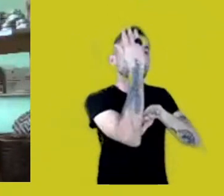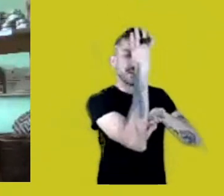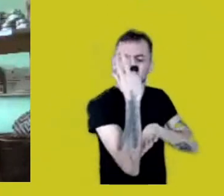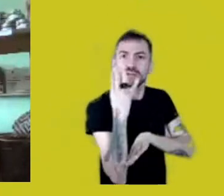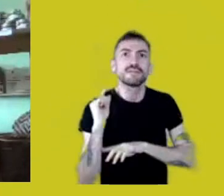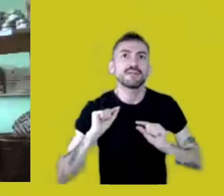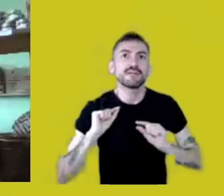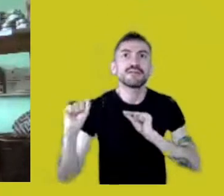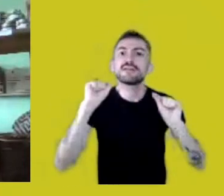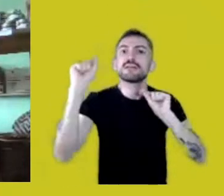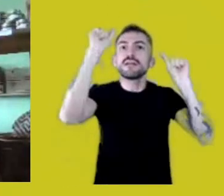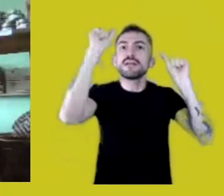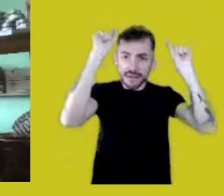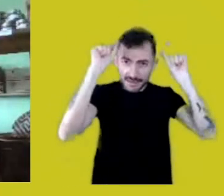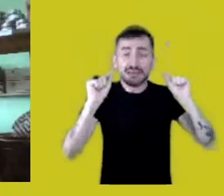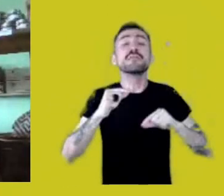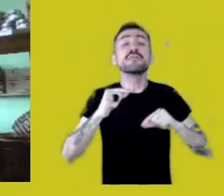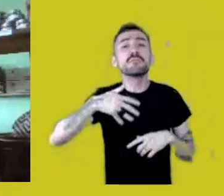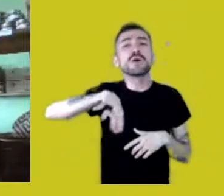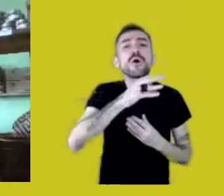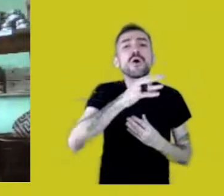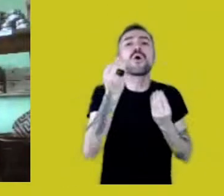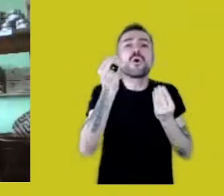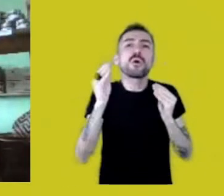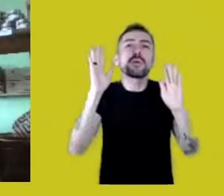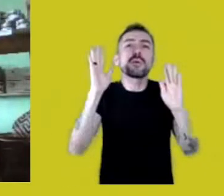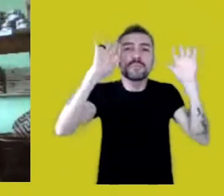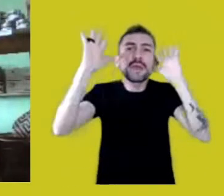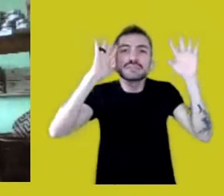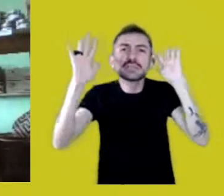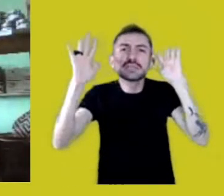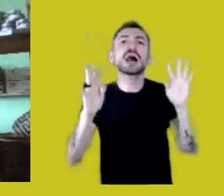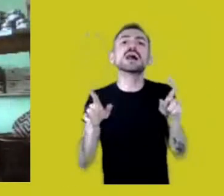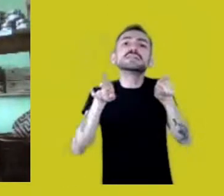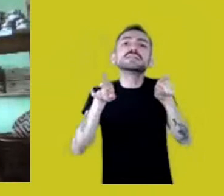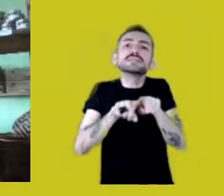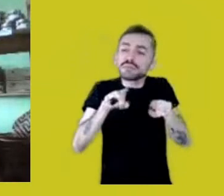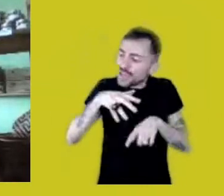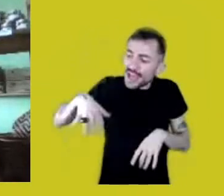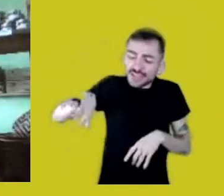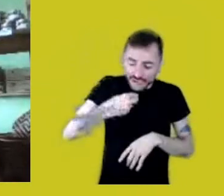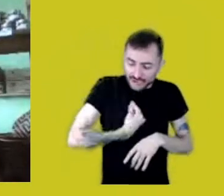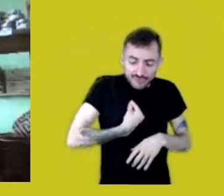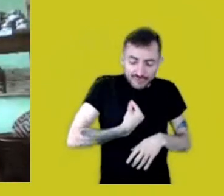our ways of thinking, our ways of living, which are threatened